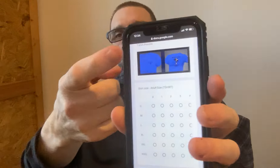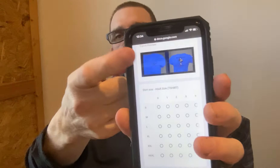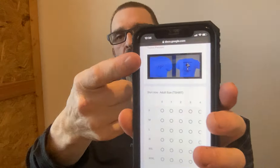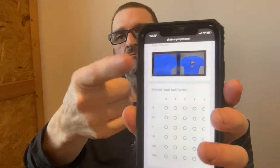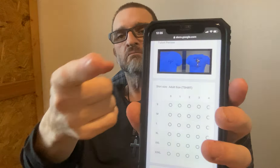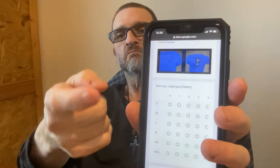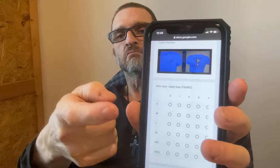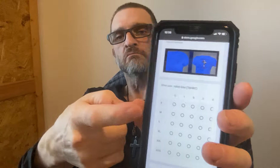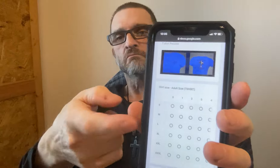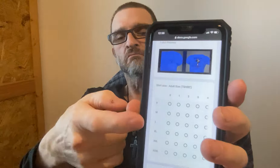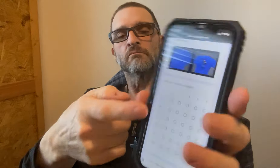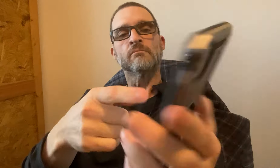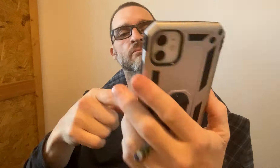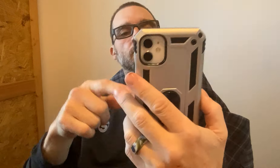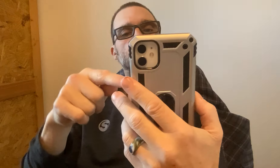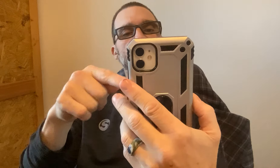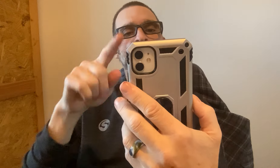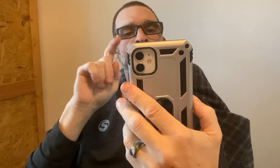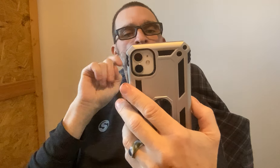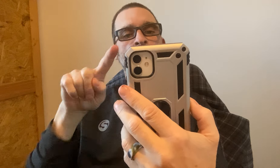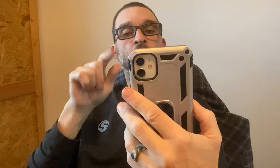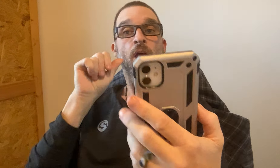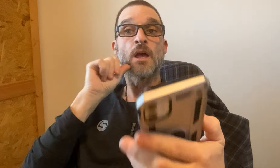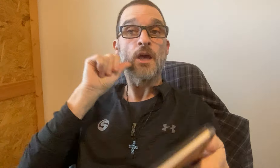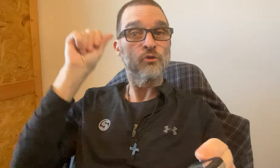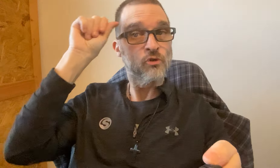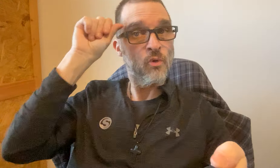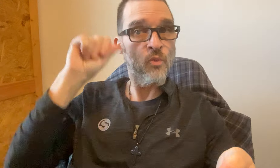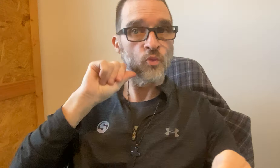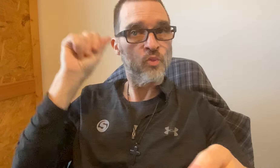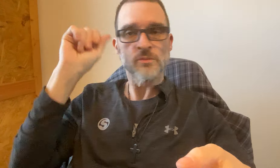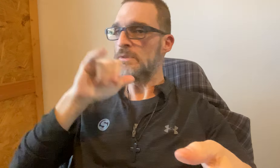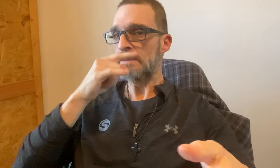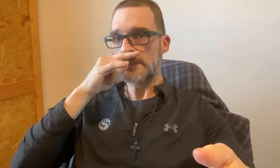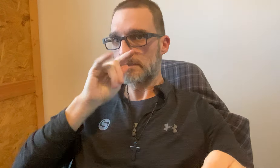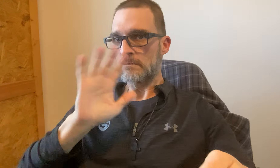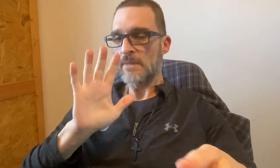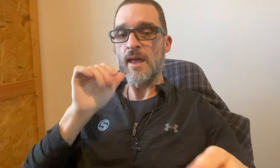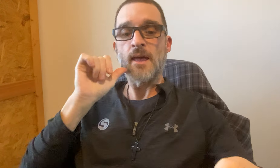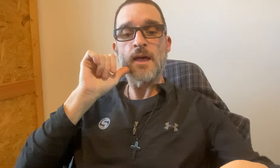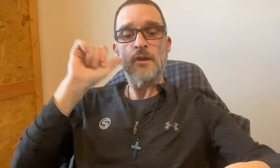Then it goes down to asking for Adult not kids